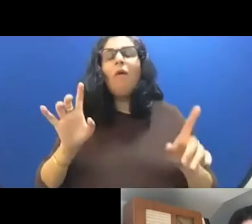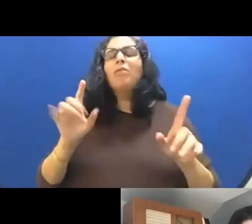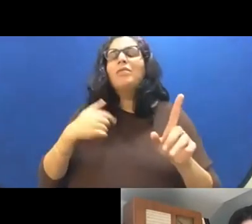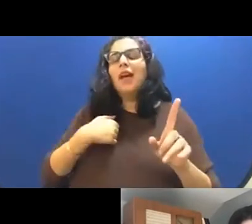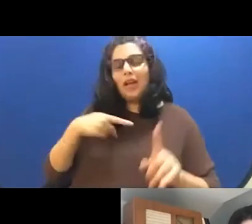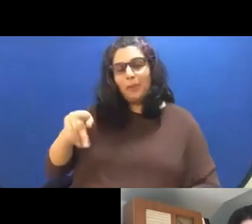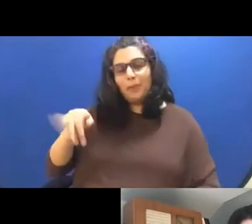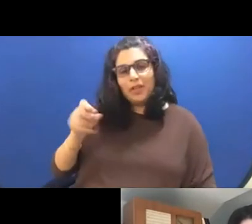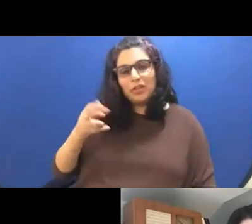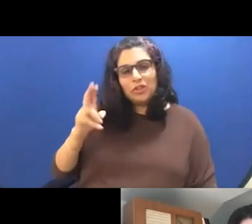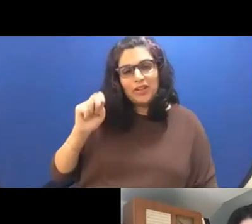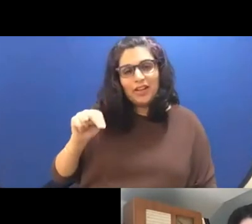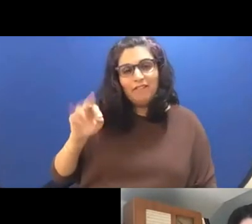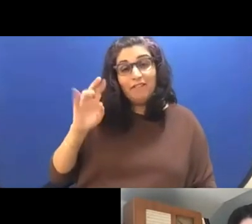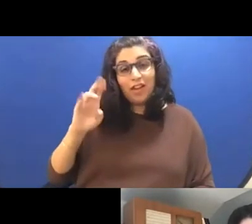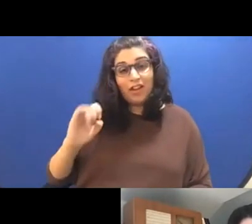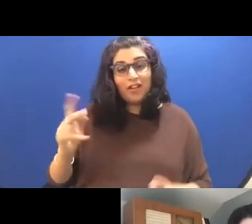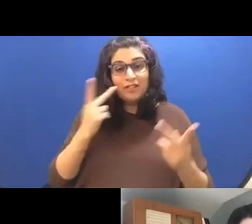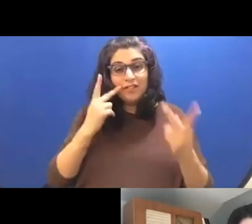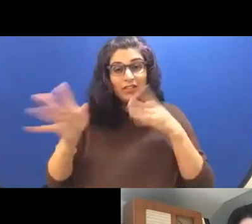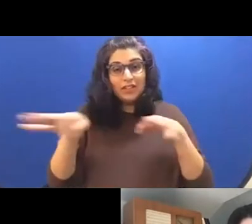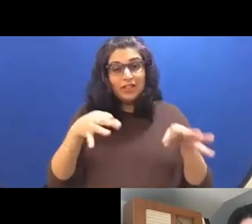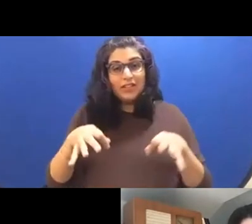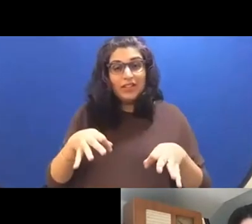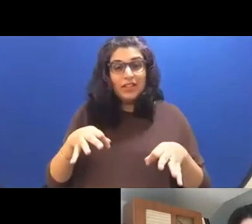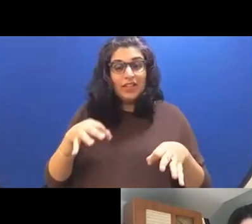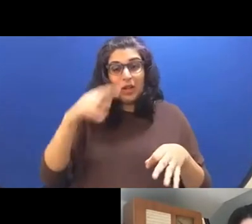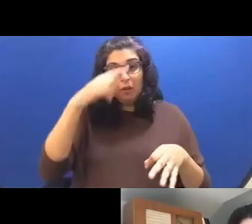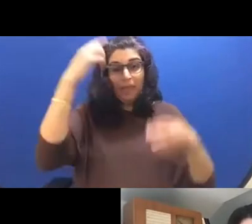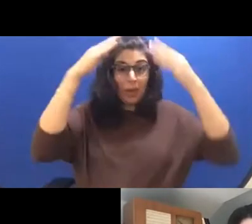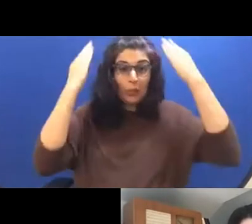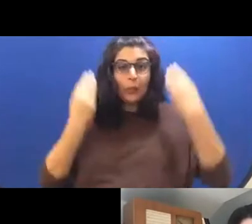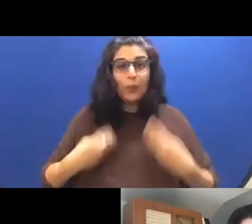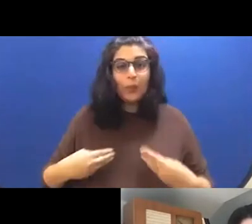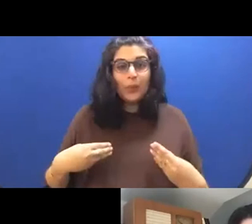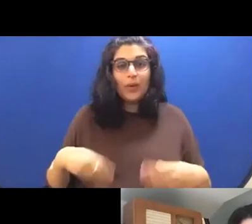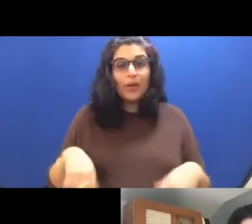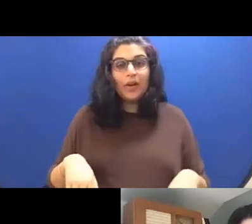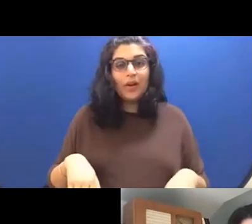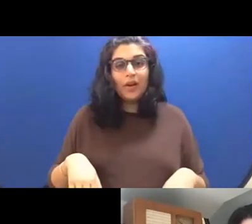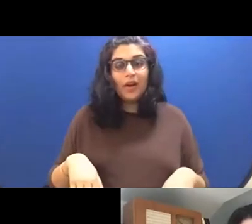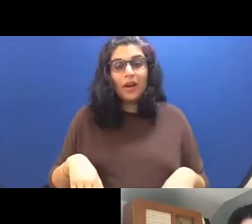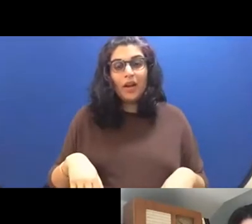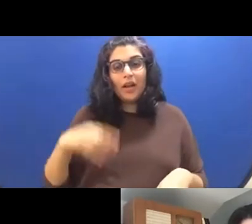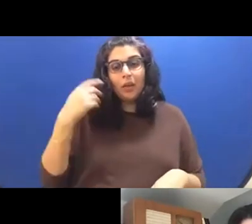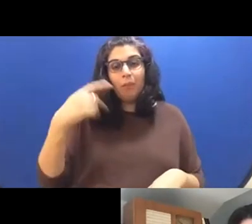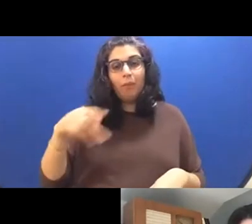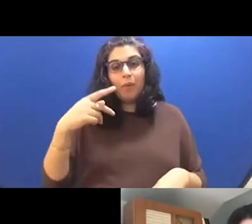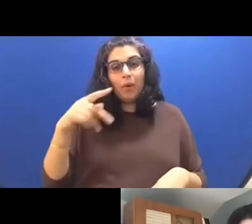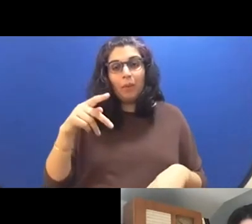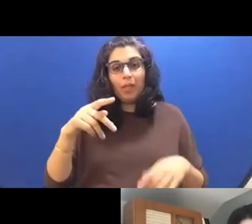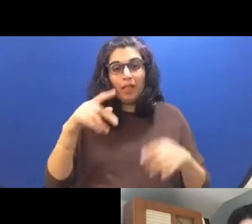description of me is I have long black hair. I'm wearing purple glasses and a light brown